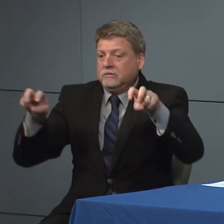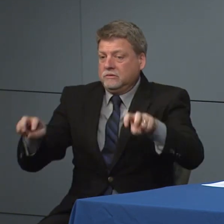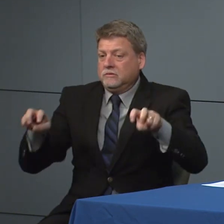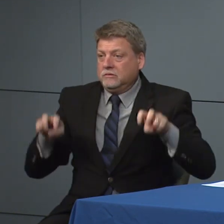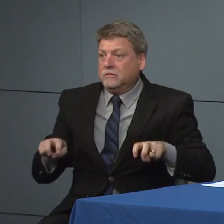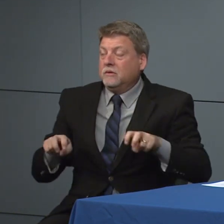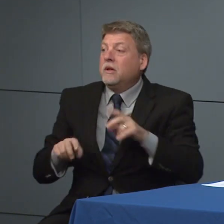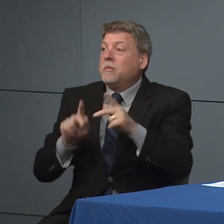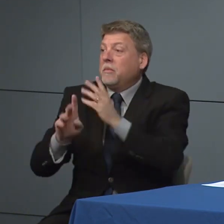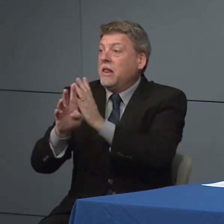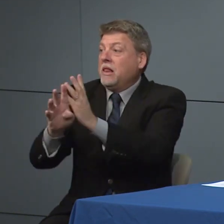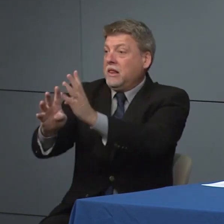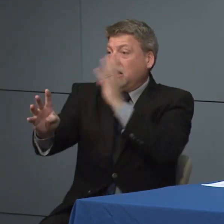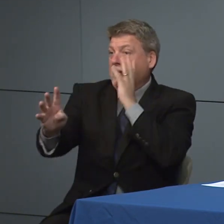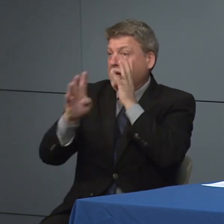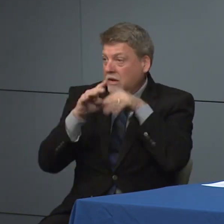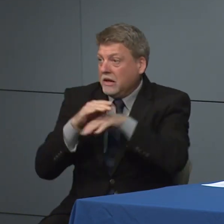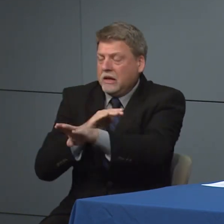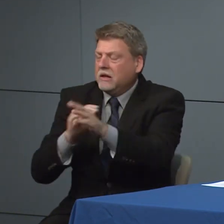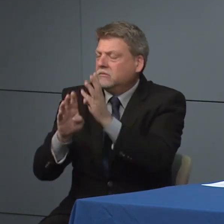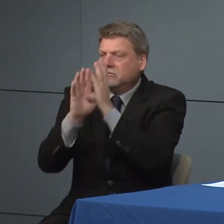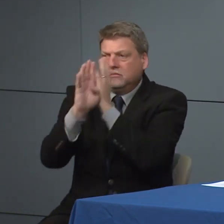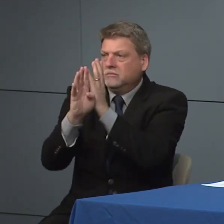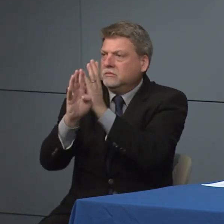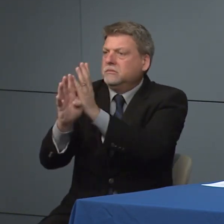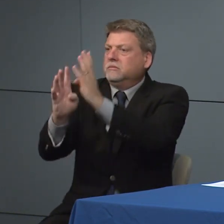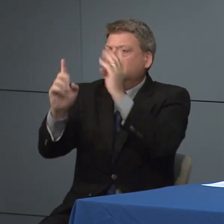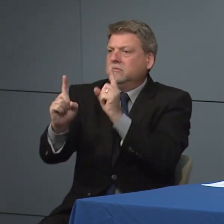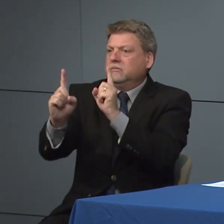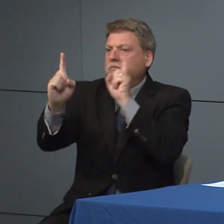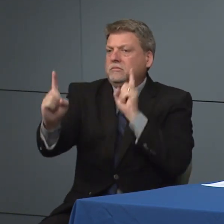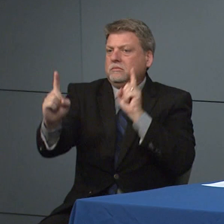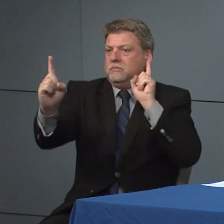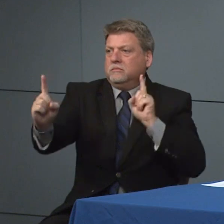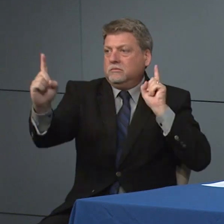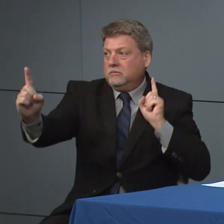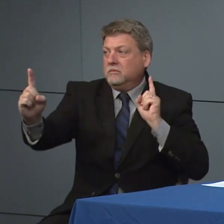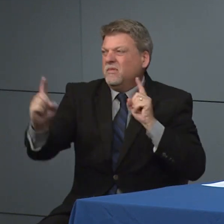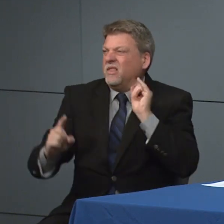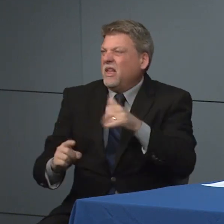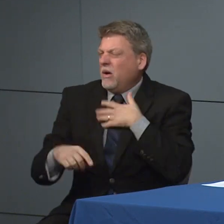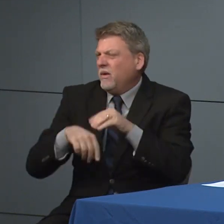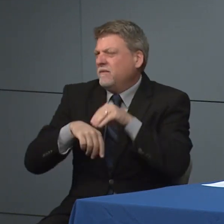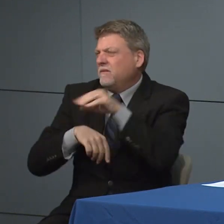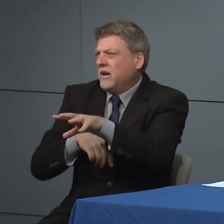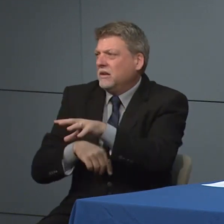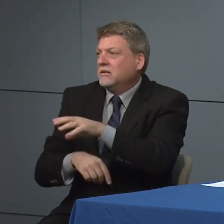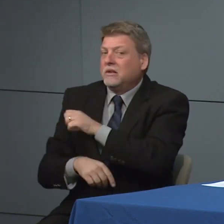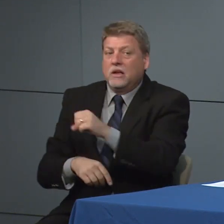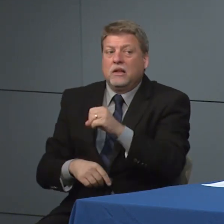that this is a rapidly evolving situation and will continue to reassess and a further action is needed then the governor and